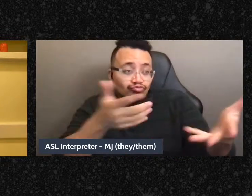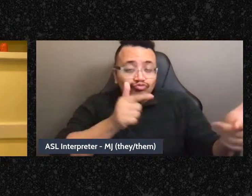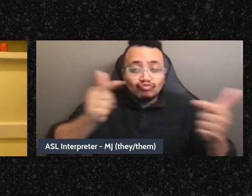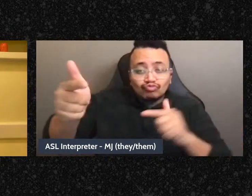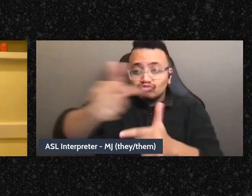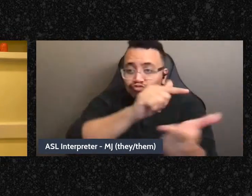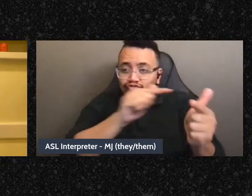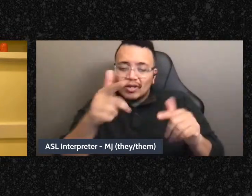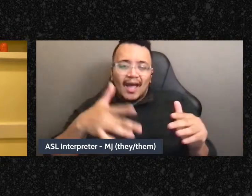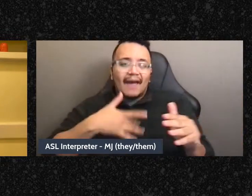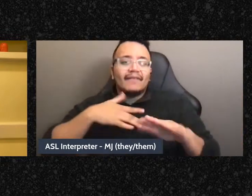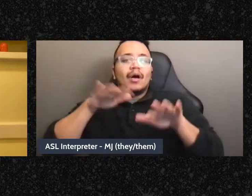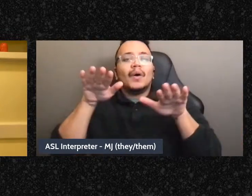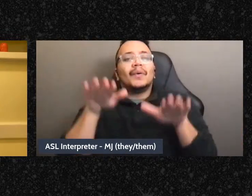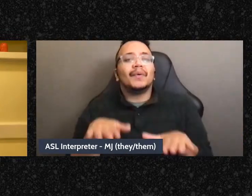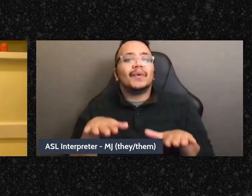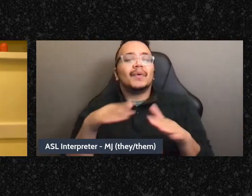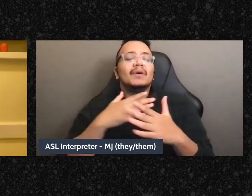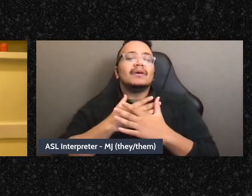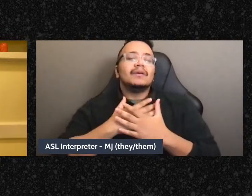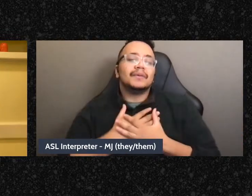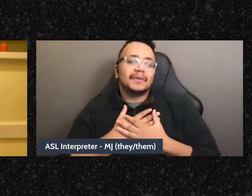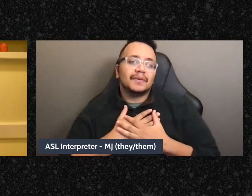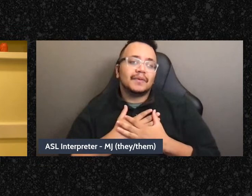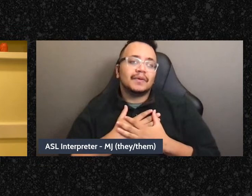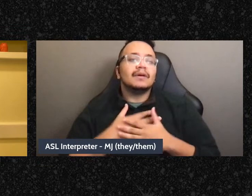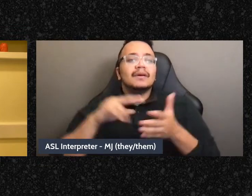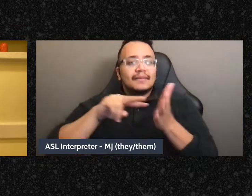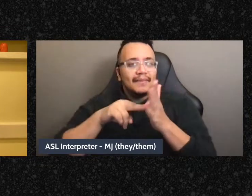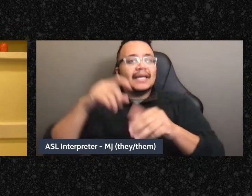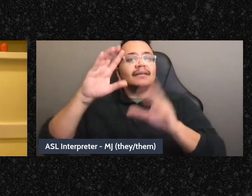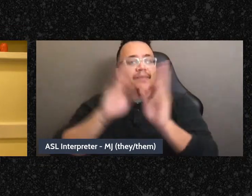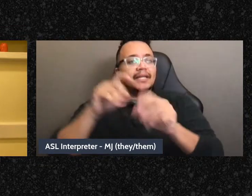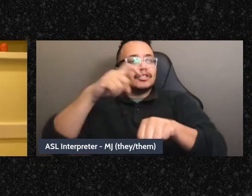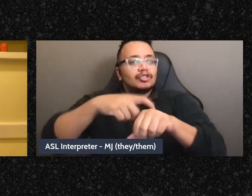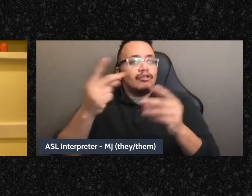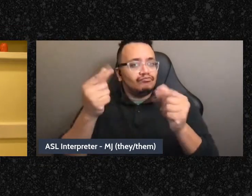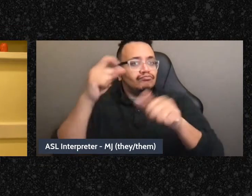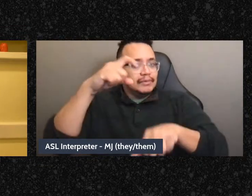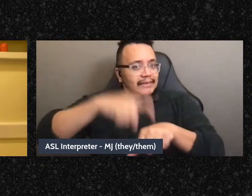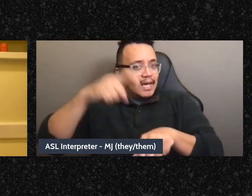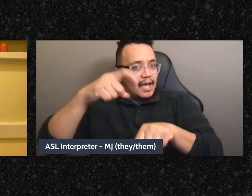and end when it was said, there will be a break when it was said people are trying to make sure